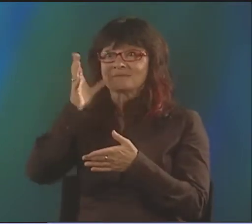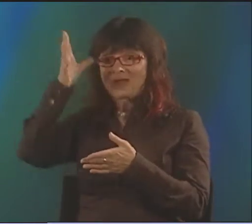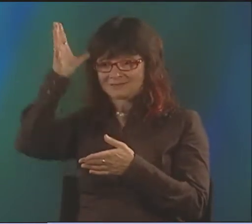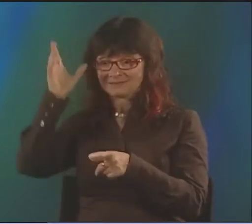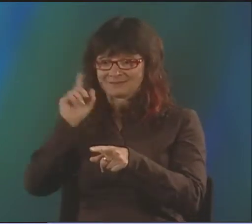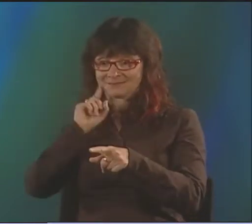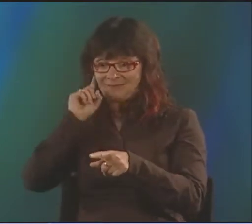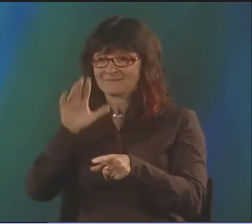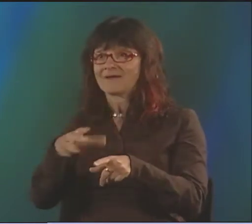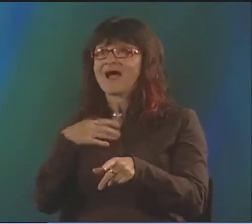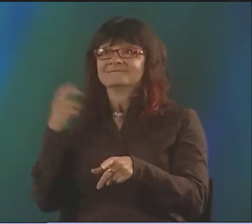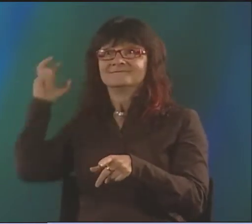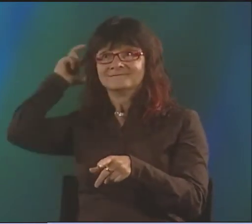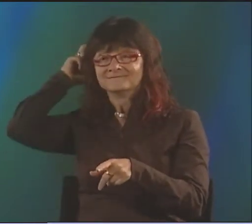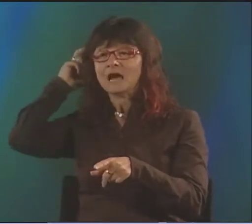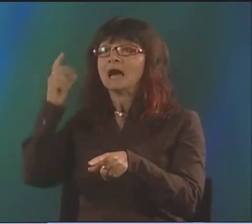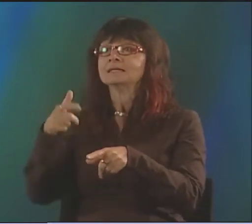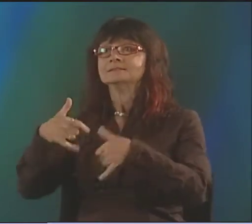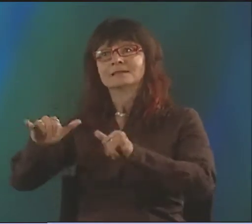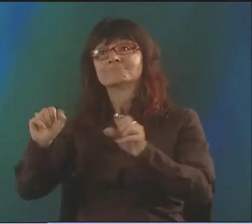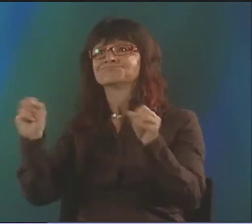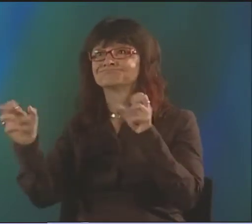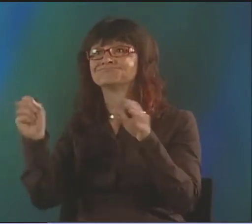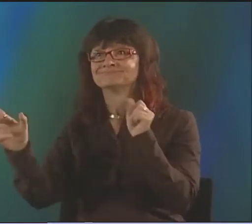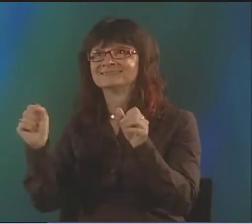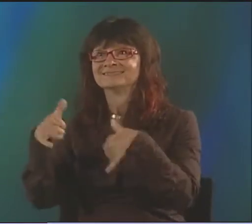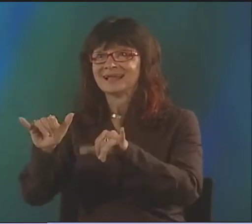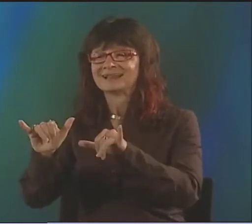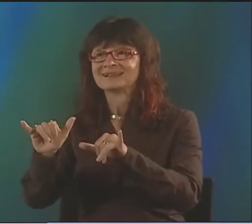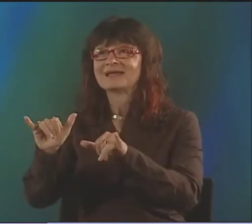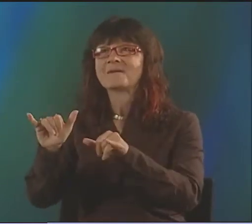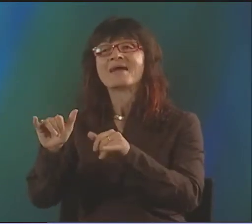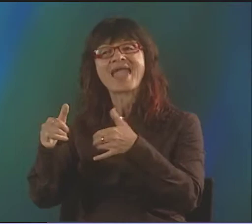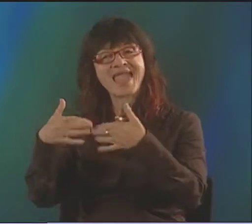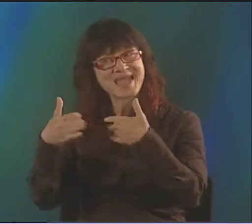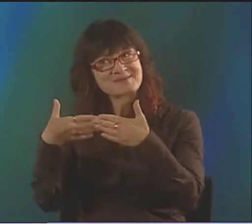SO A LOT OF DEAF PARENTS SOMETIMES STILL IMPLANT THEIR KIDS,